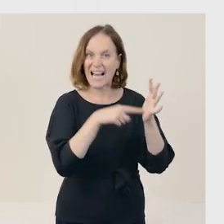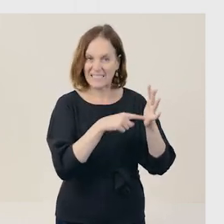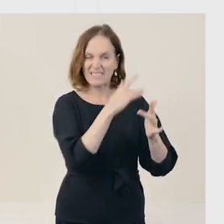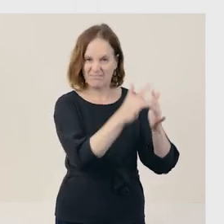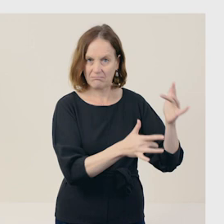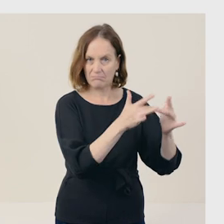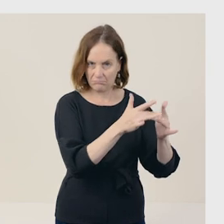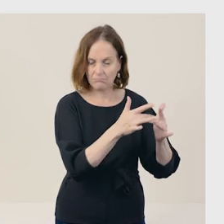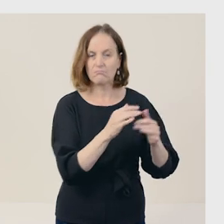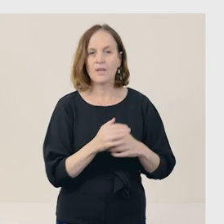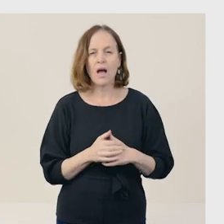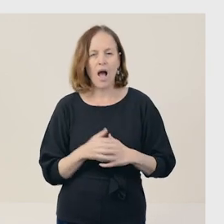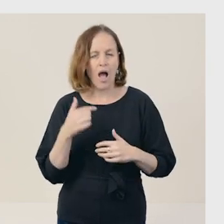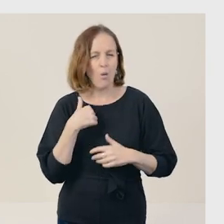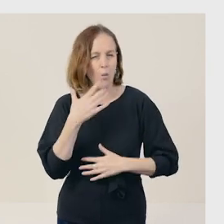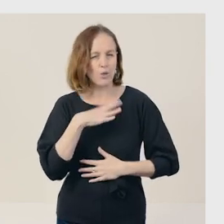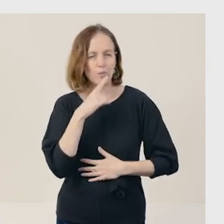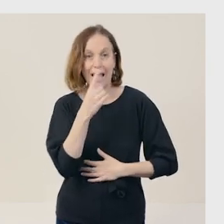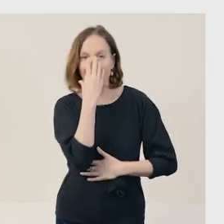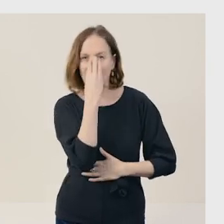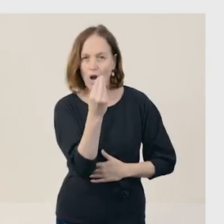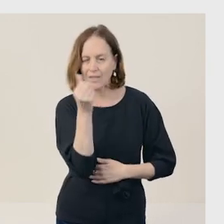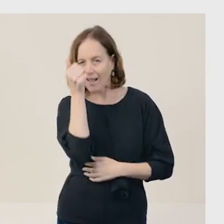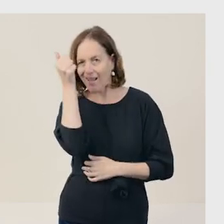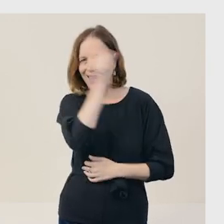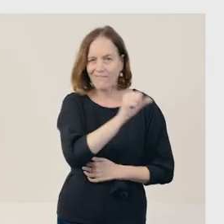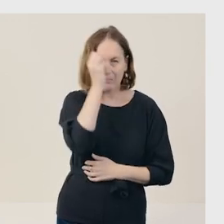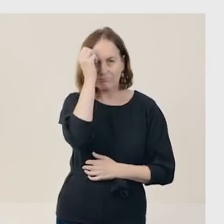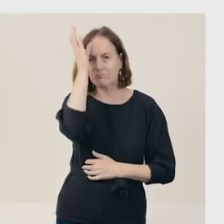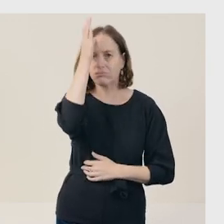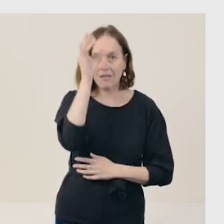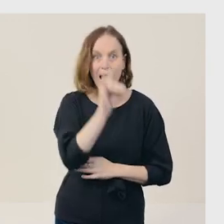We want to say: 'Foxes are clever animals with a bushy tail'.